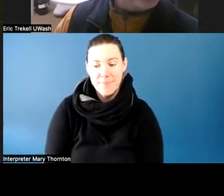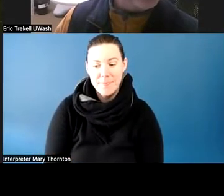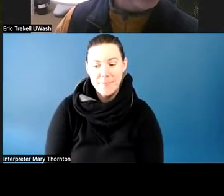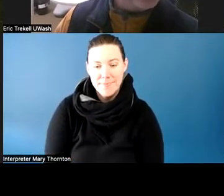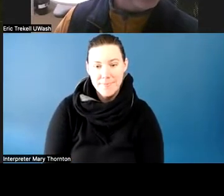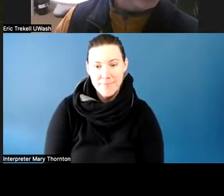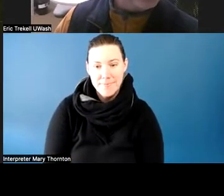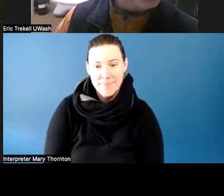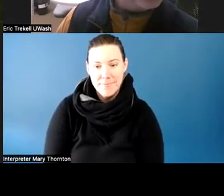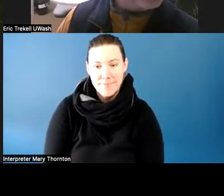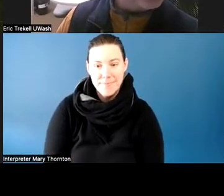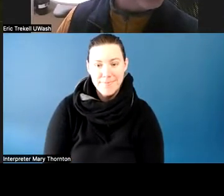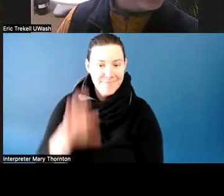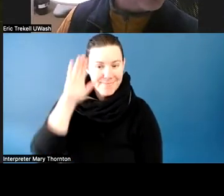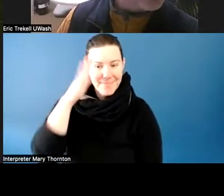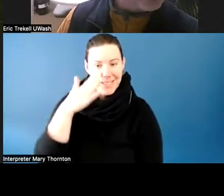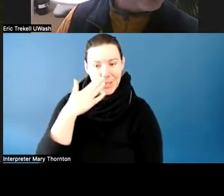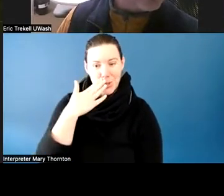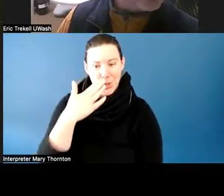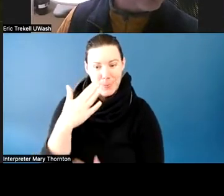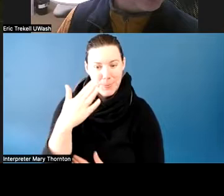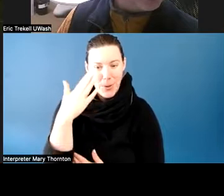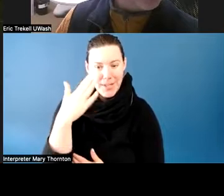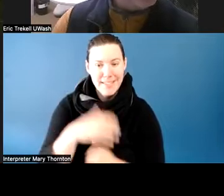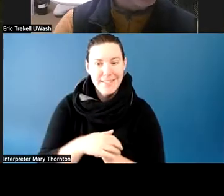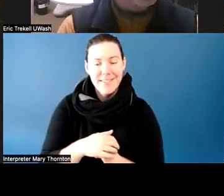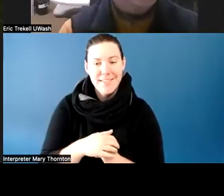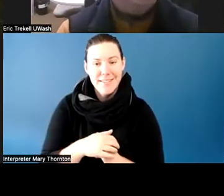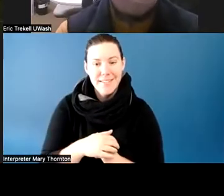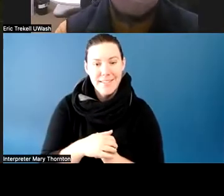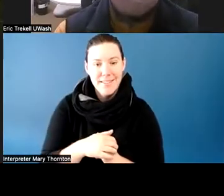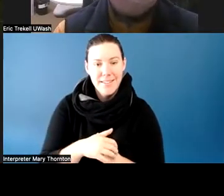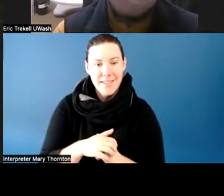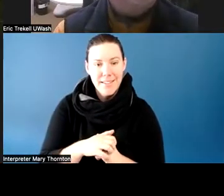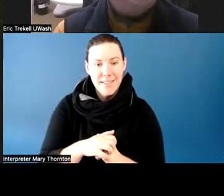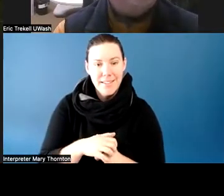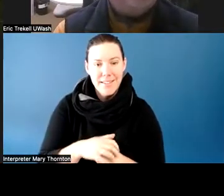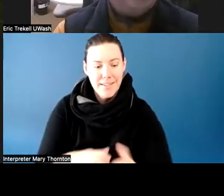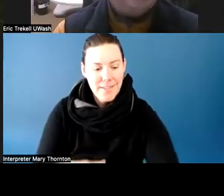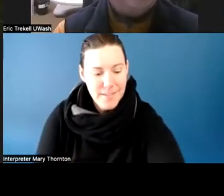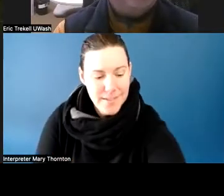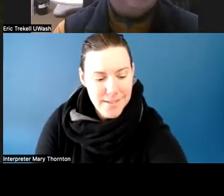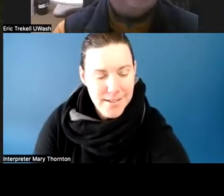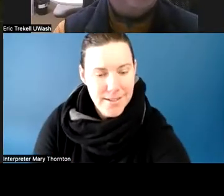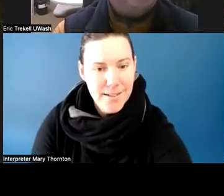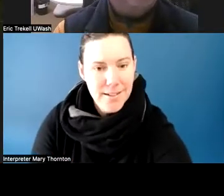Good morning, everyone. Thank you, Eric, for inviting me to be part of this today. My name is Bryan Fauth.